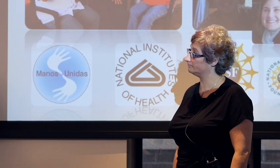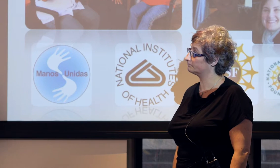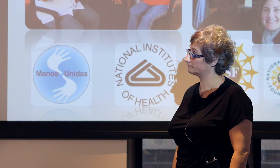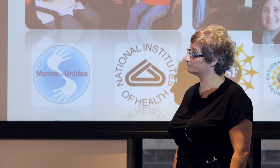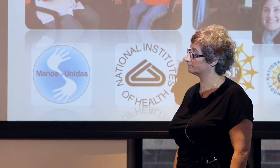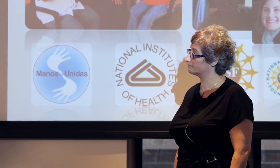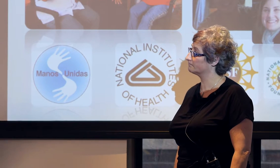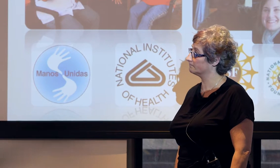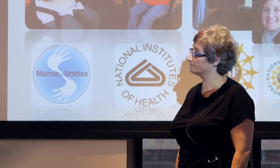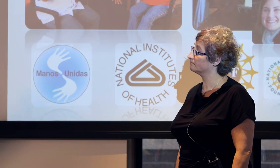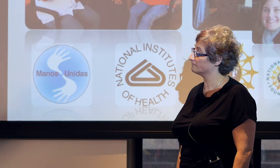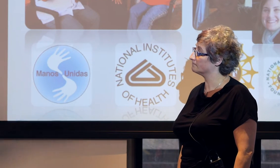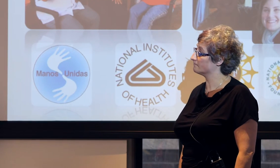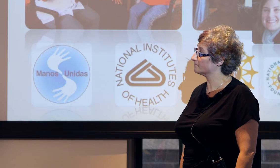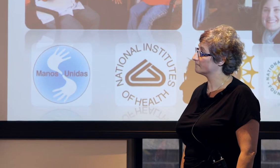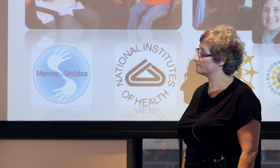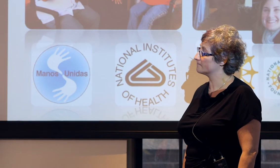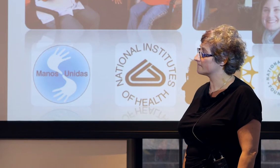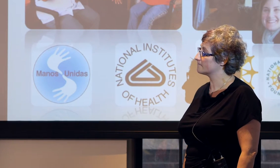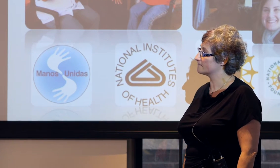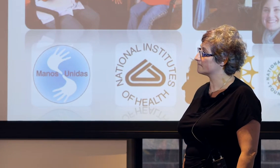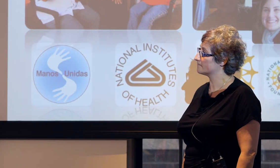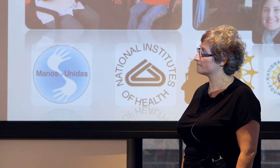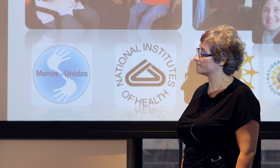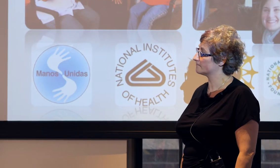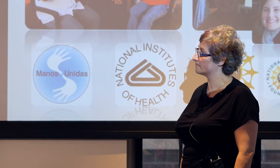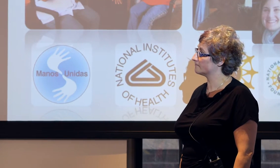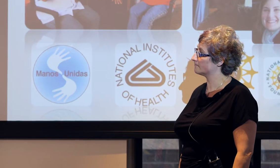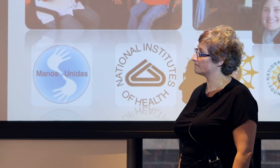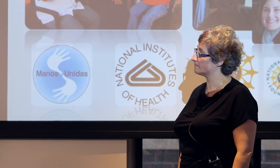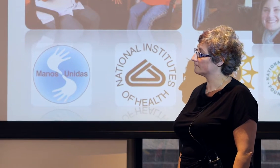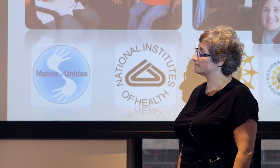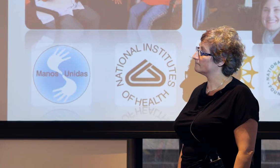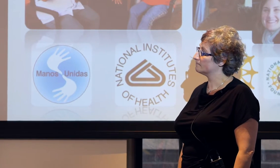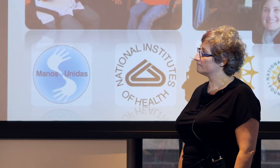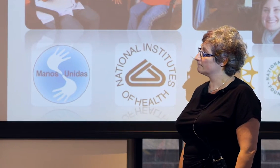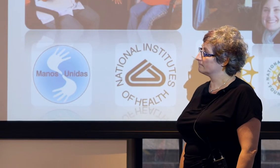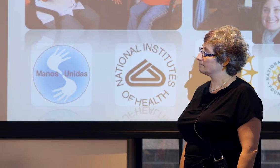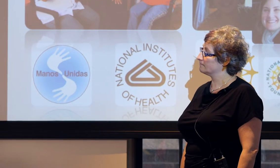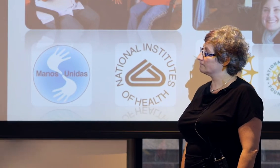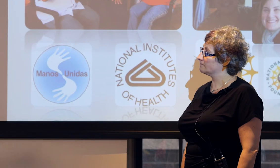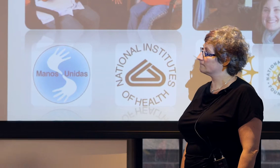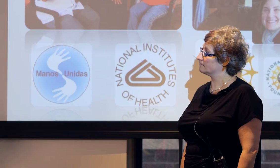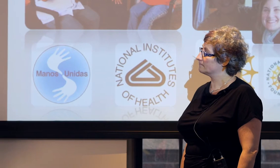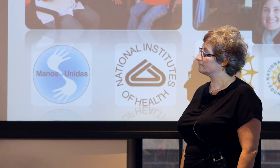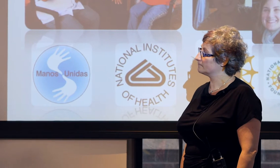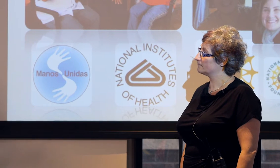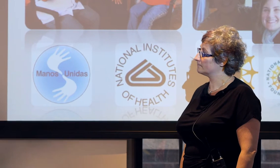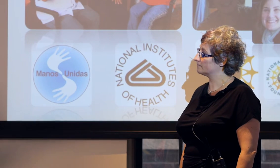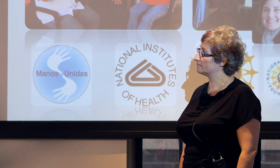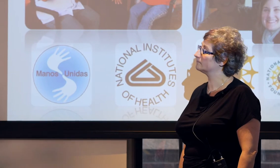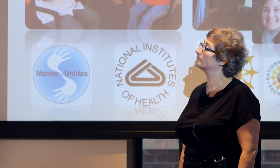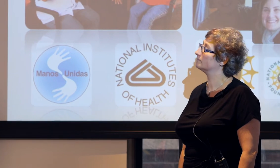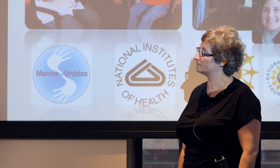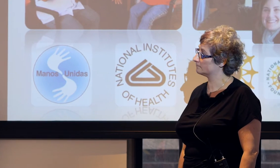and the output of what the signers produce, but then there's this other general question that I wanted